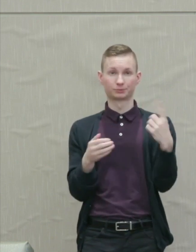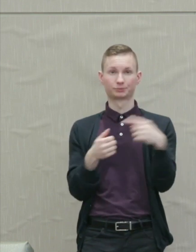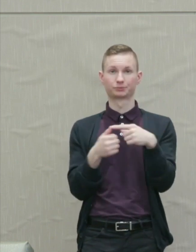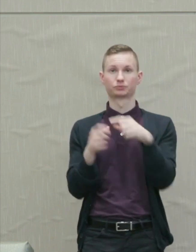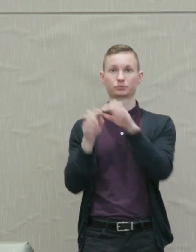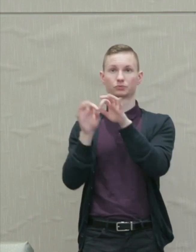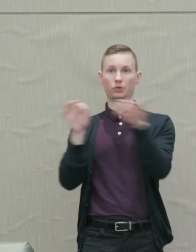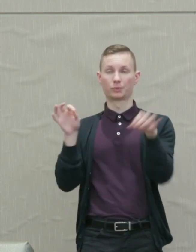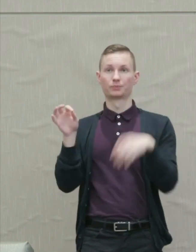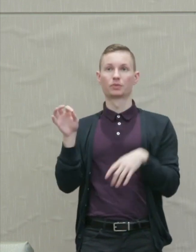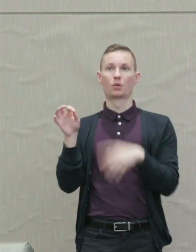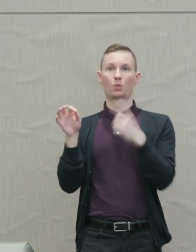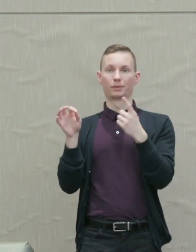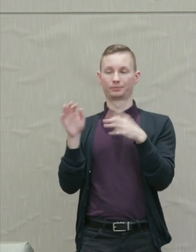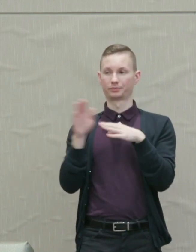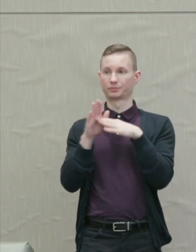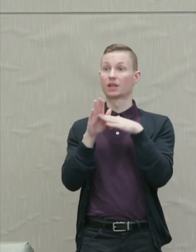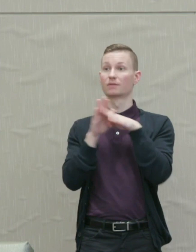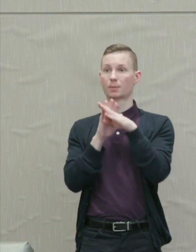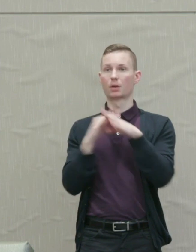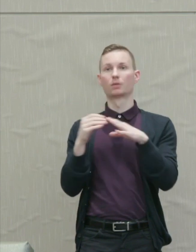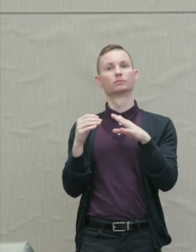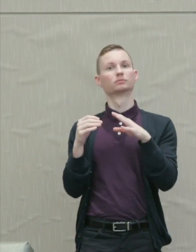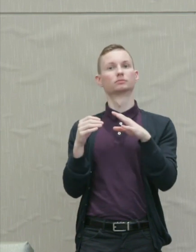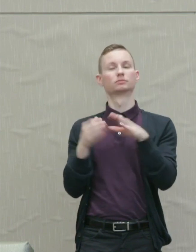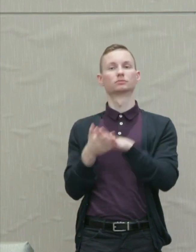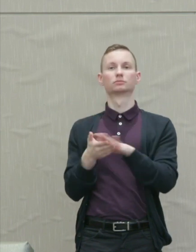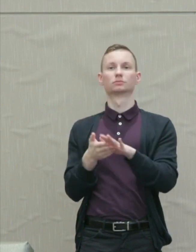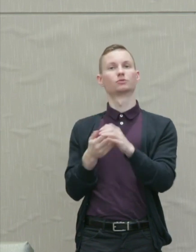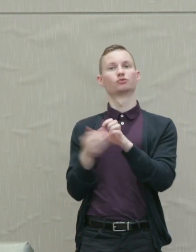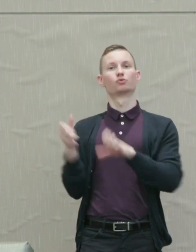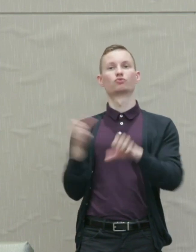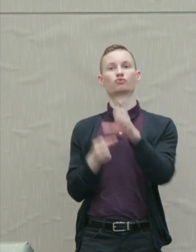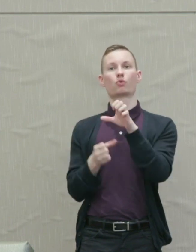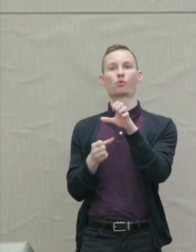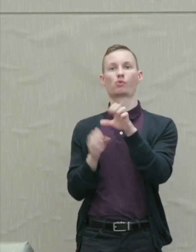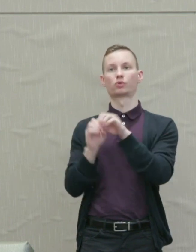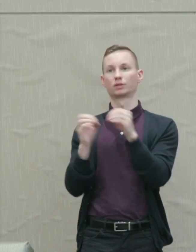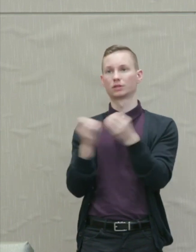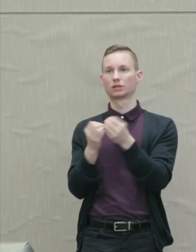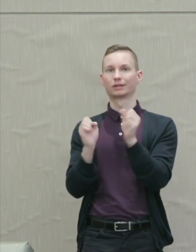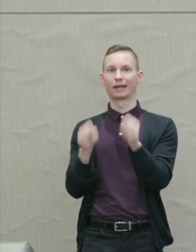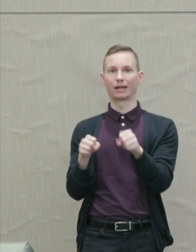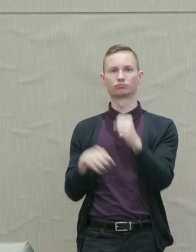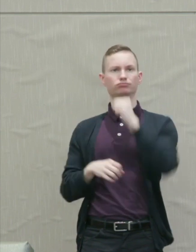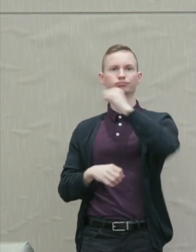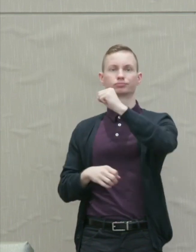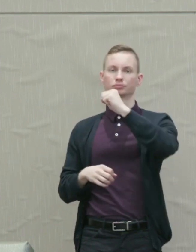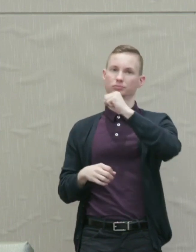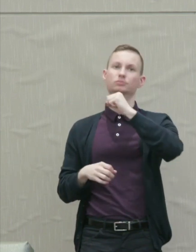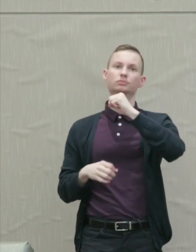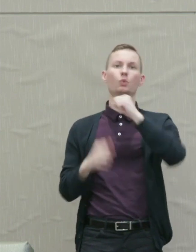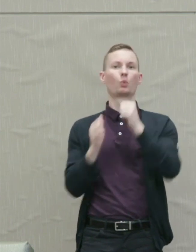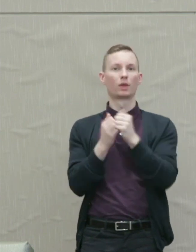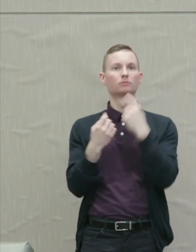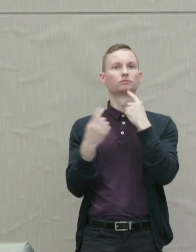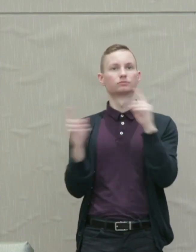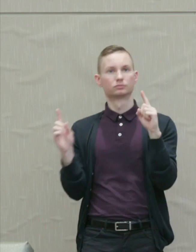One is the development of a wholesome social organization to resist with effective, firm